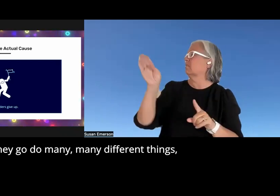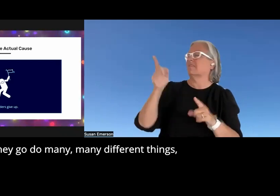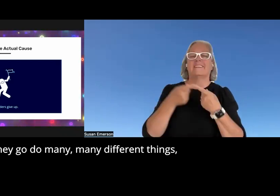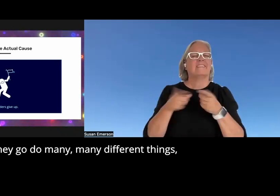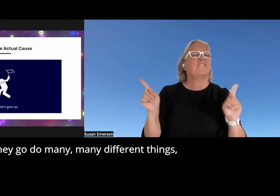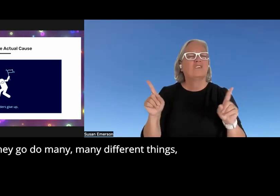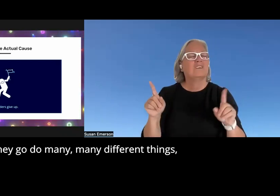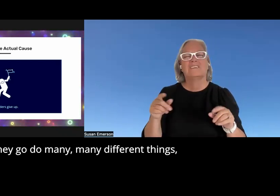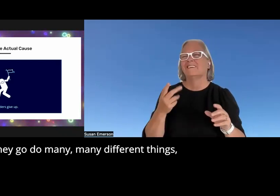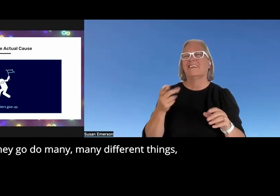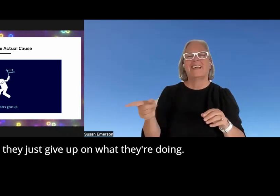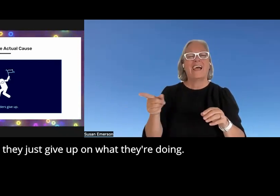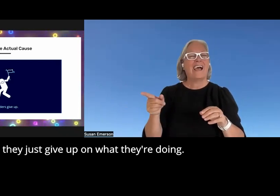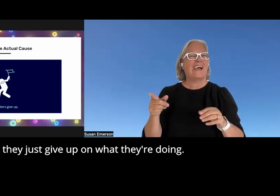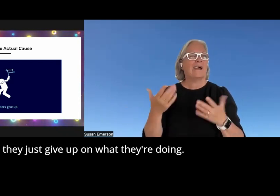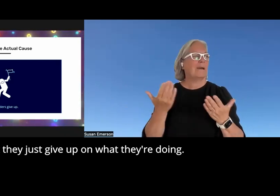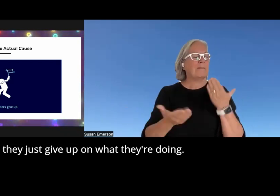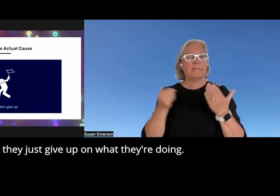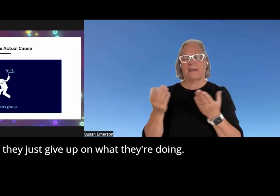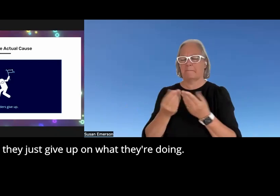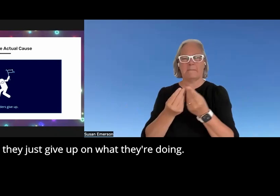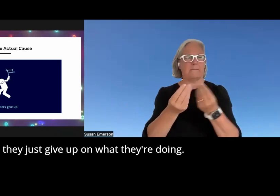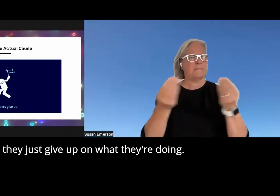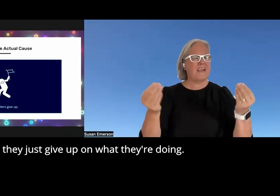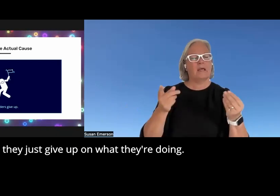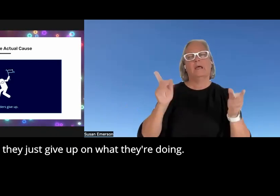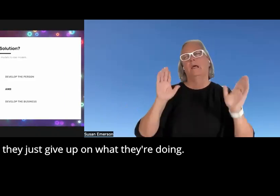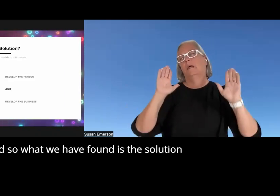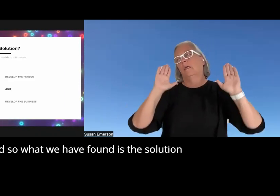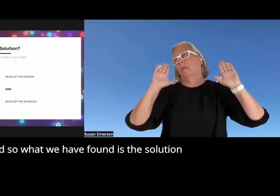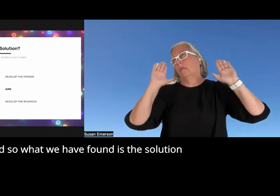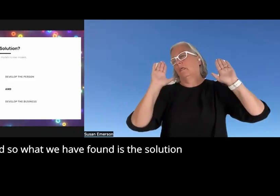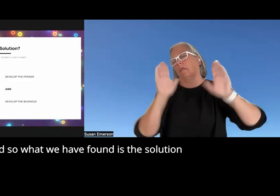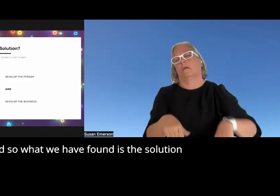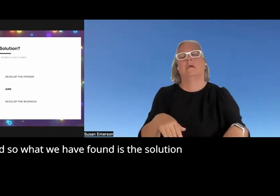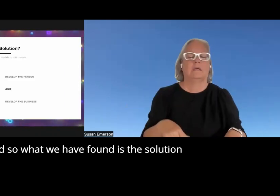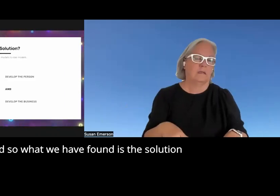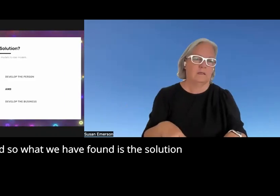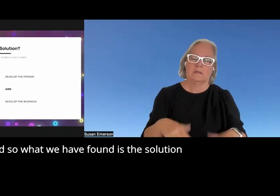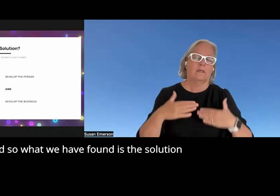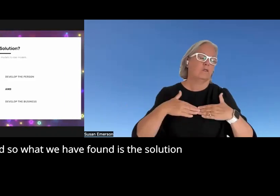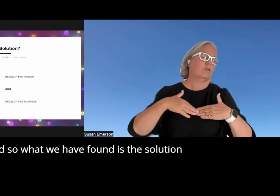many many different things but they just give up on what they are doing and so what we have found